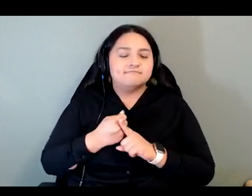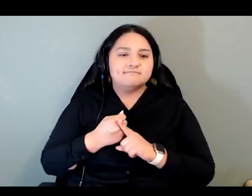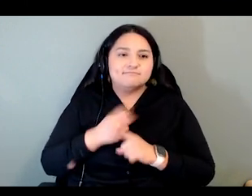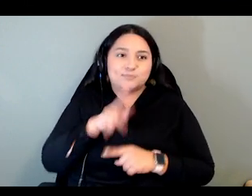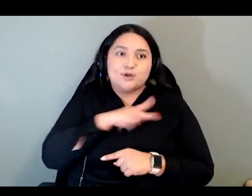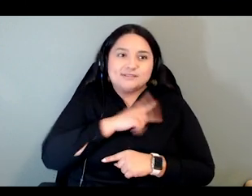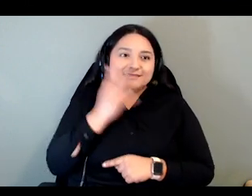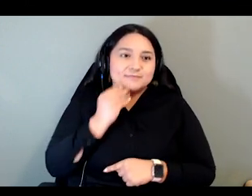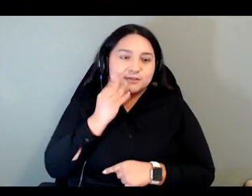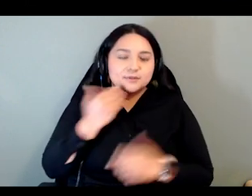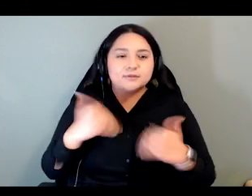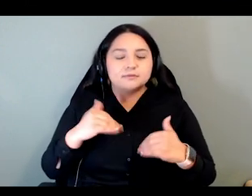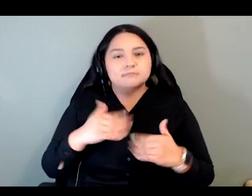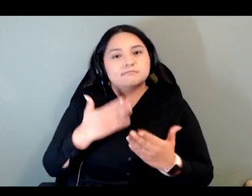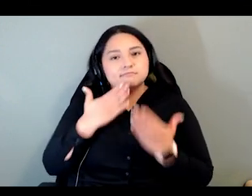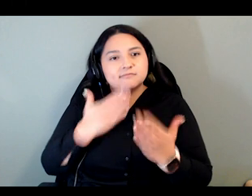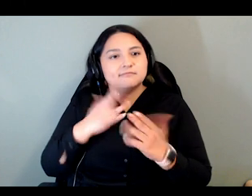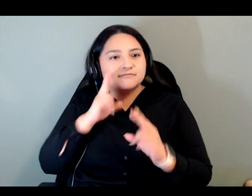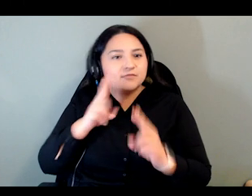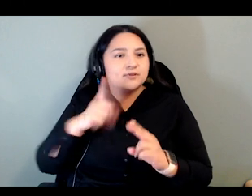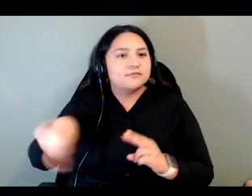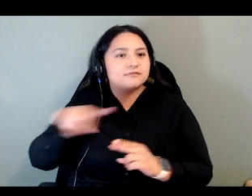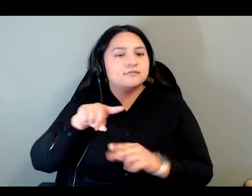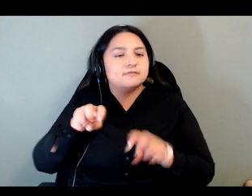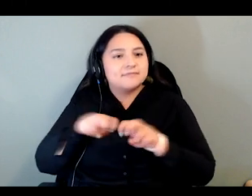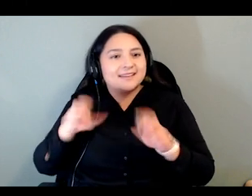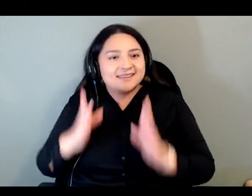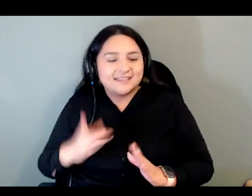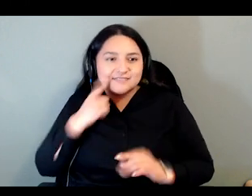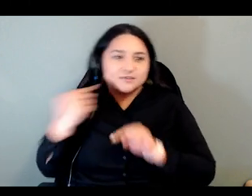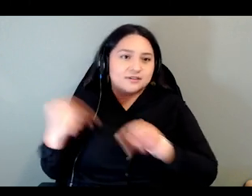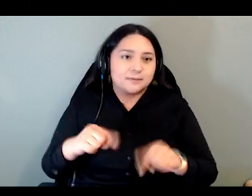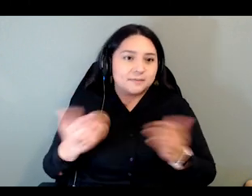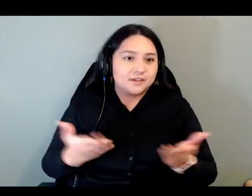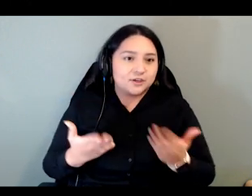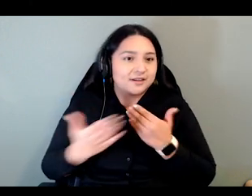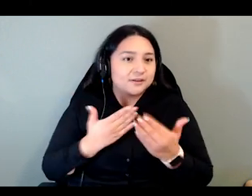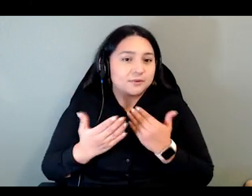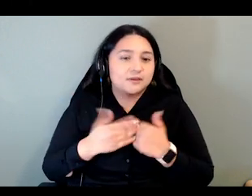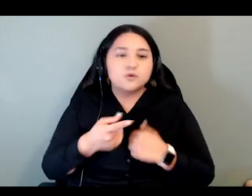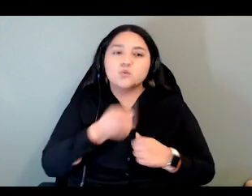special thanks to them for being here. One panelist, Sara Child, could not be here and